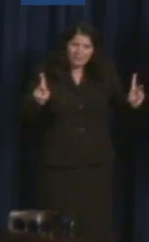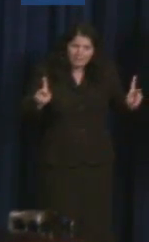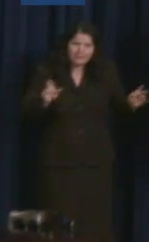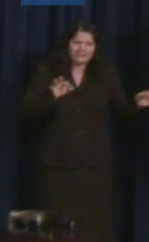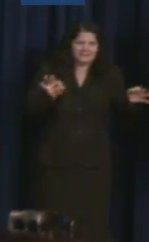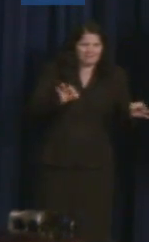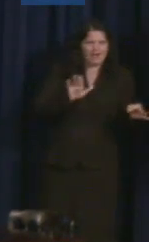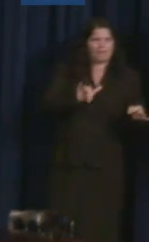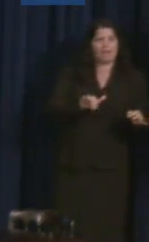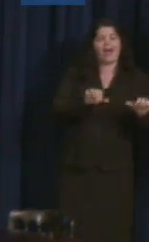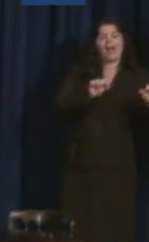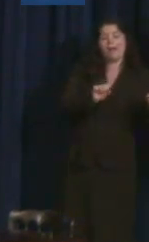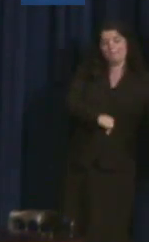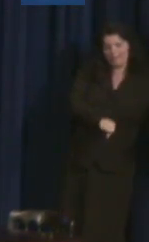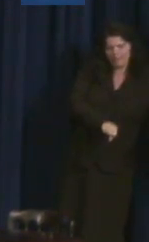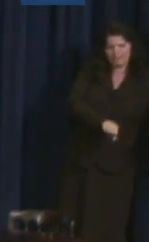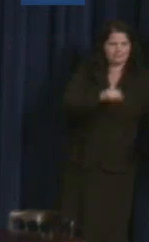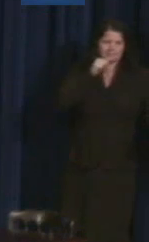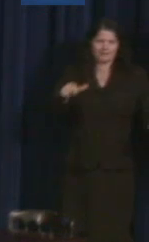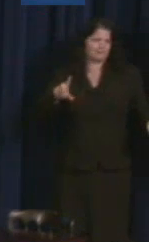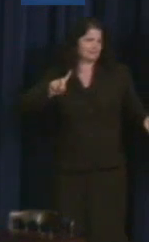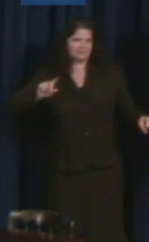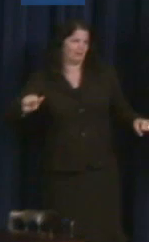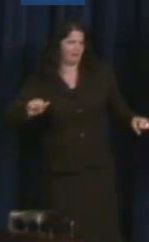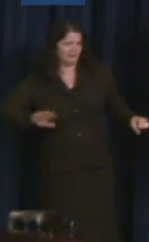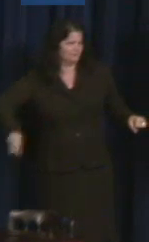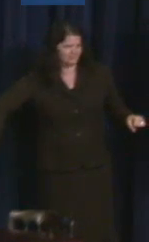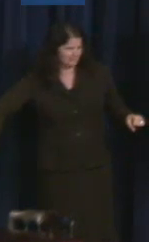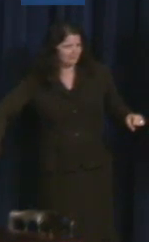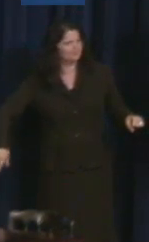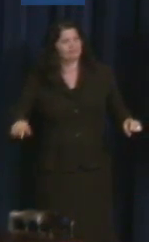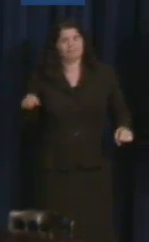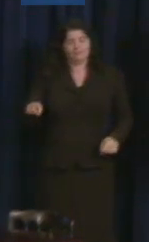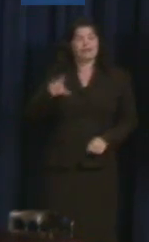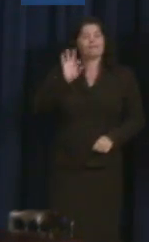not defined by our disabilities. On February 12, the President signed an